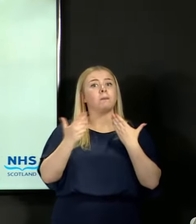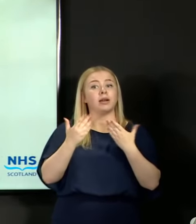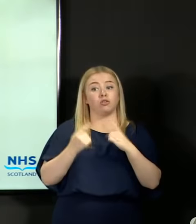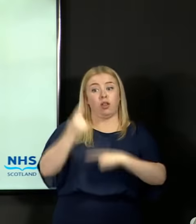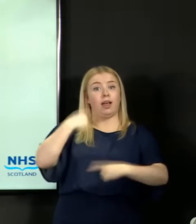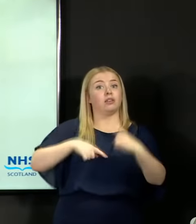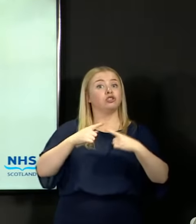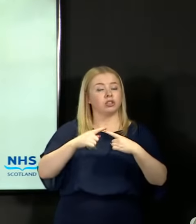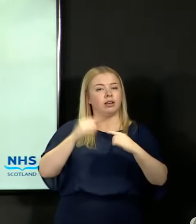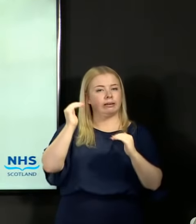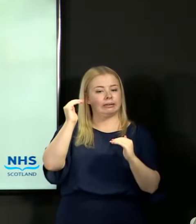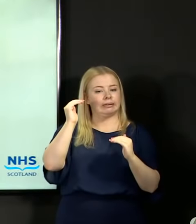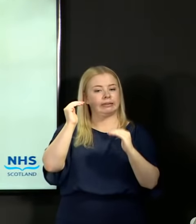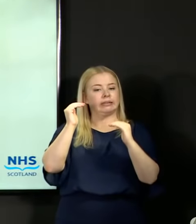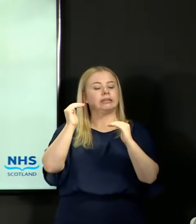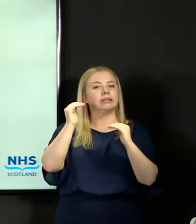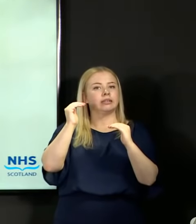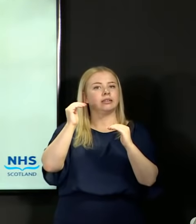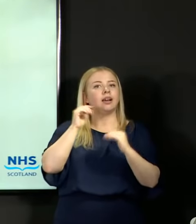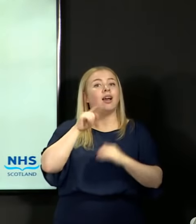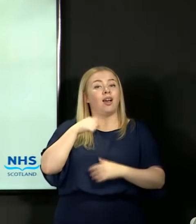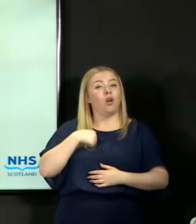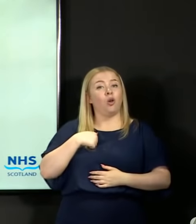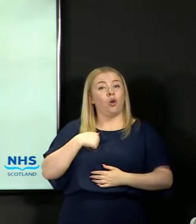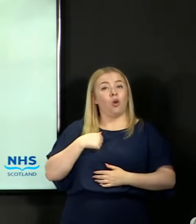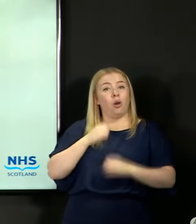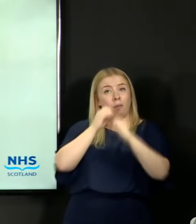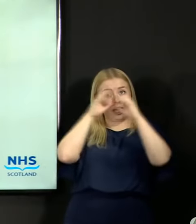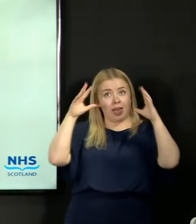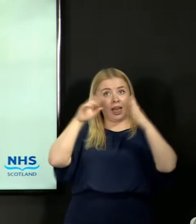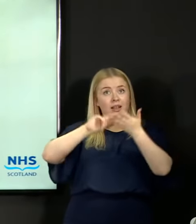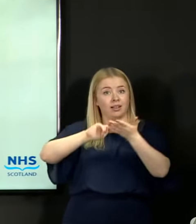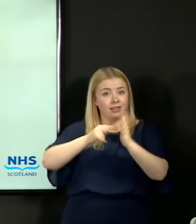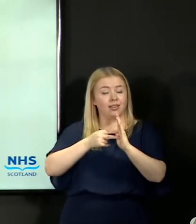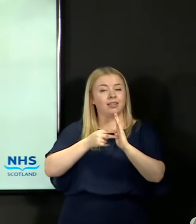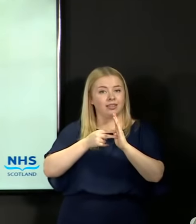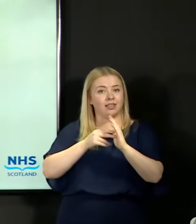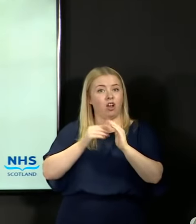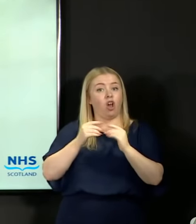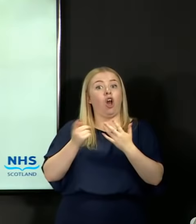Now, the reverse was predicted by those who criticised the way in which we proposed to